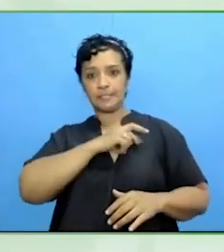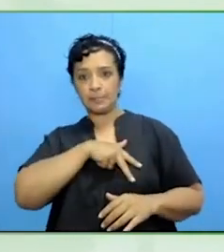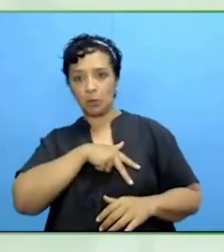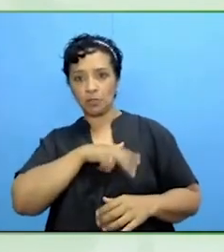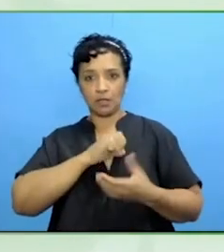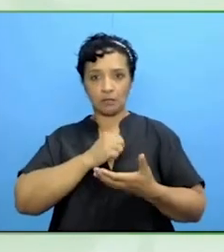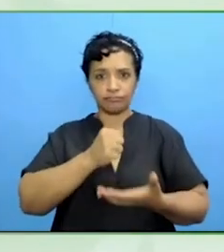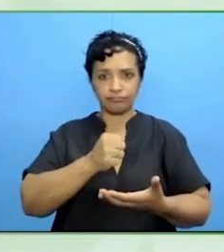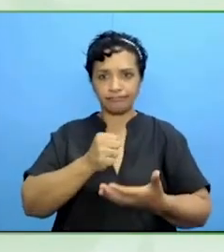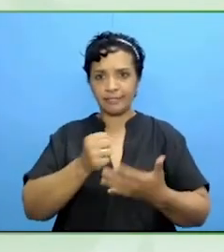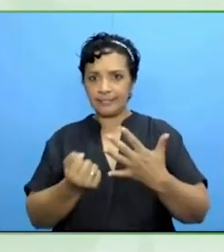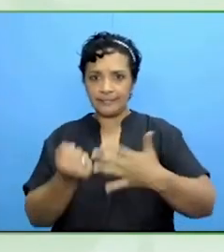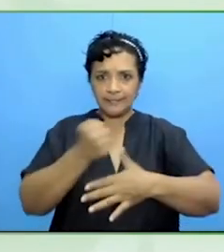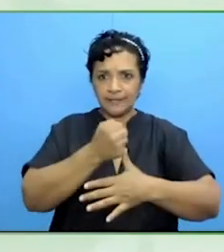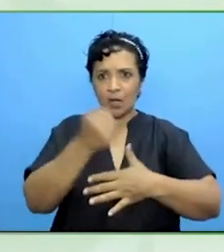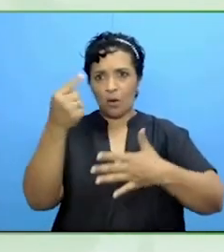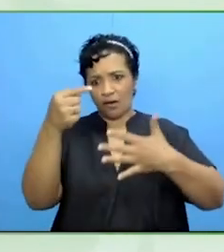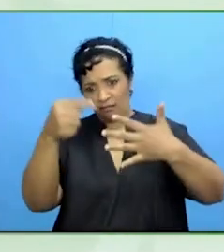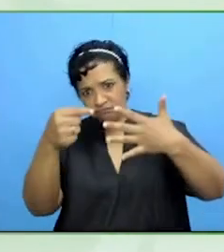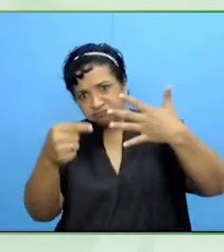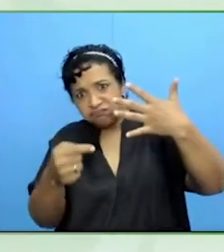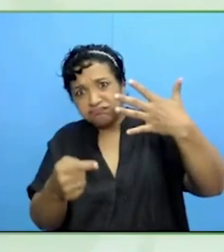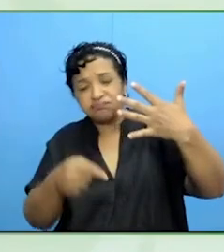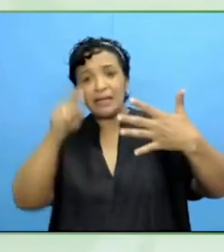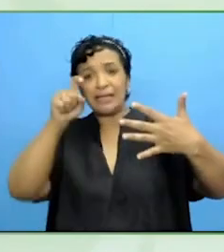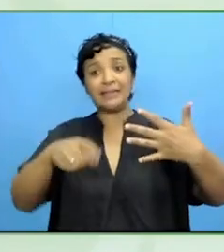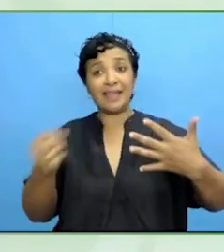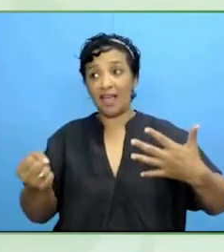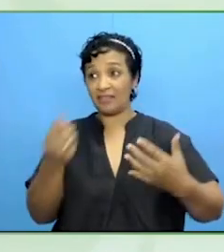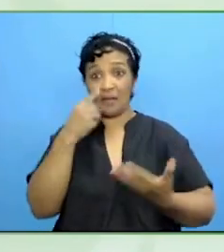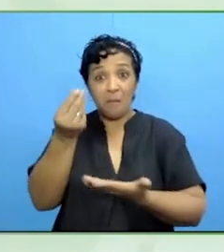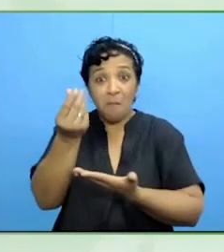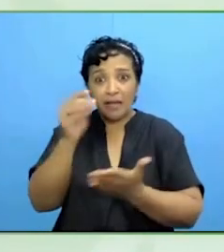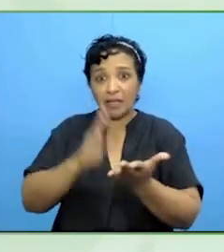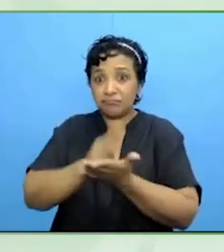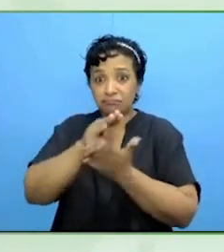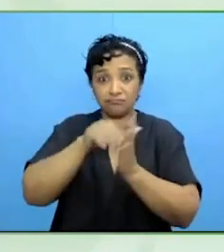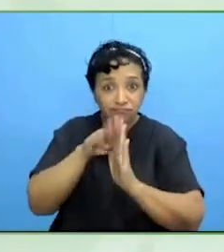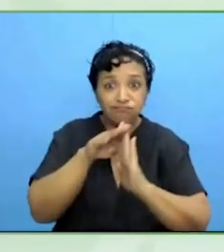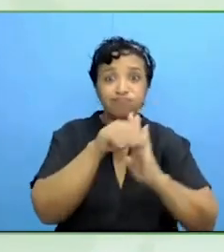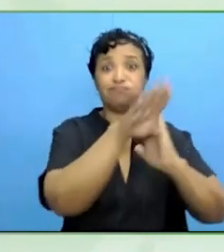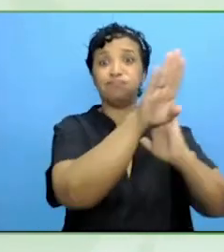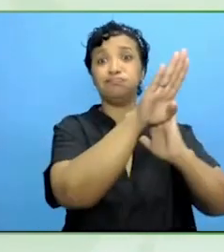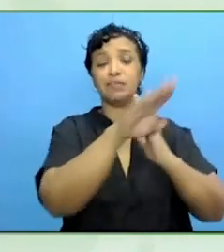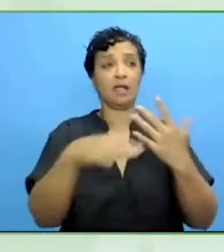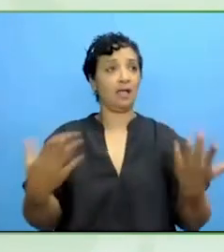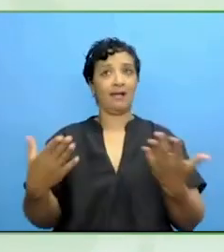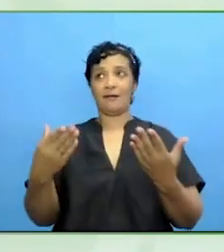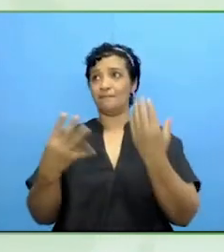We can see high inflation, rising poverty, energy costs, growing up,